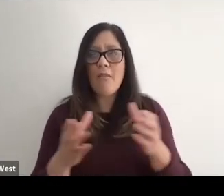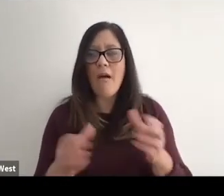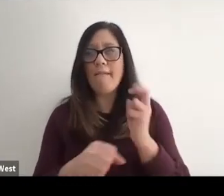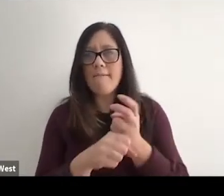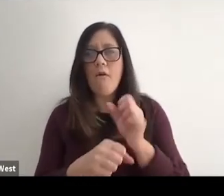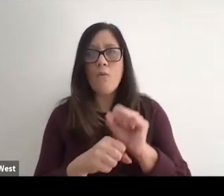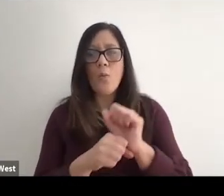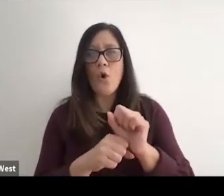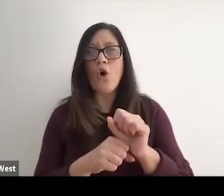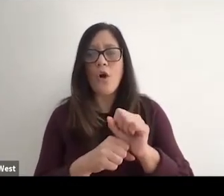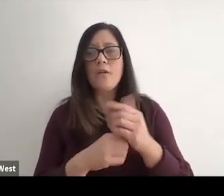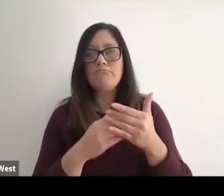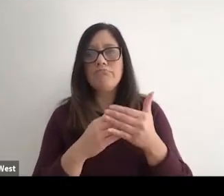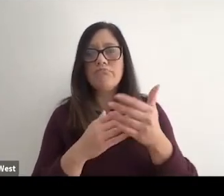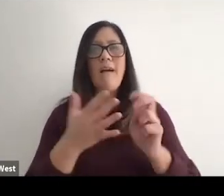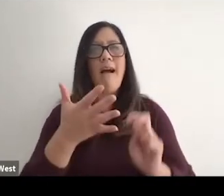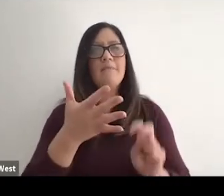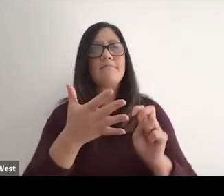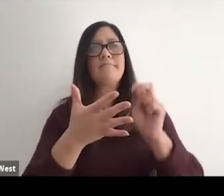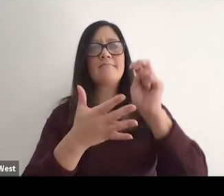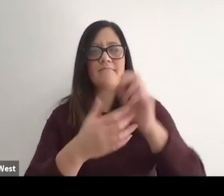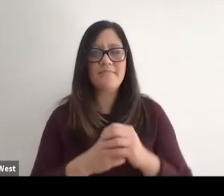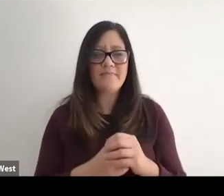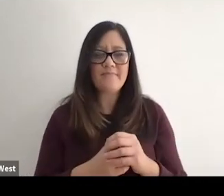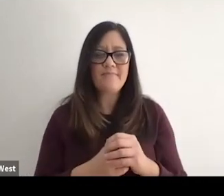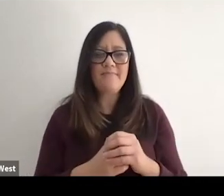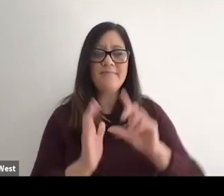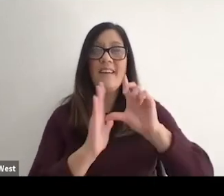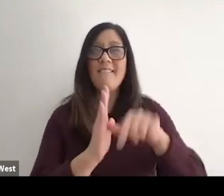And with a lot of hard work rose up the ranks and eventually continued